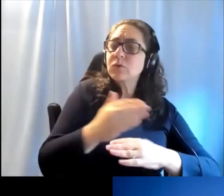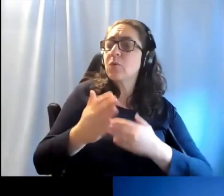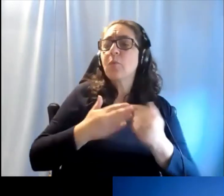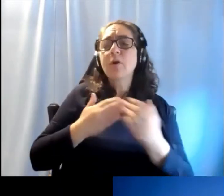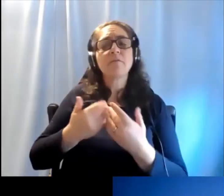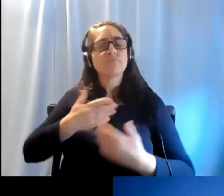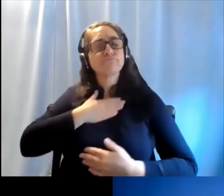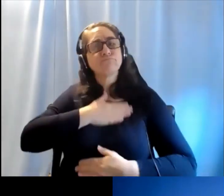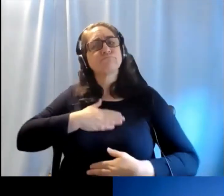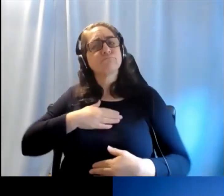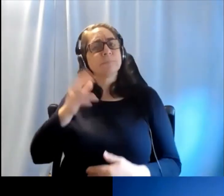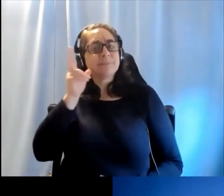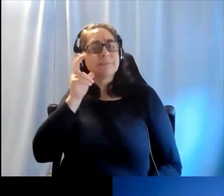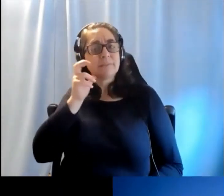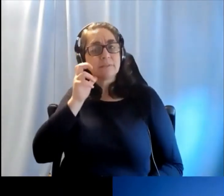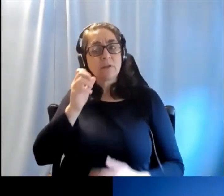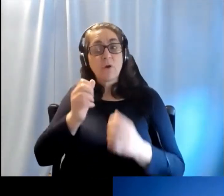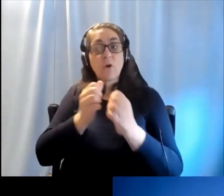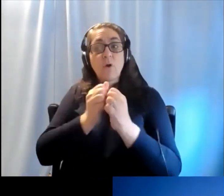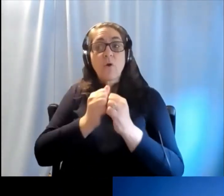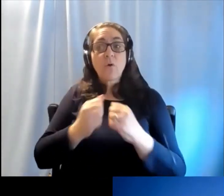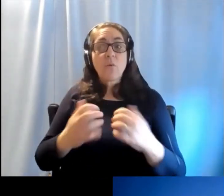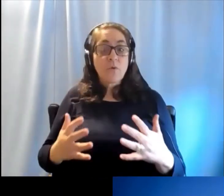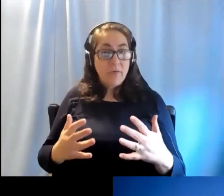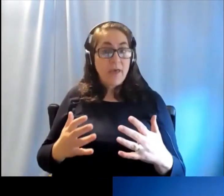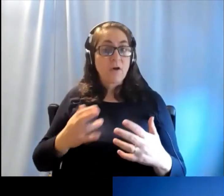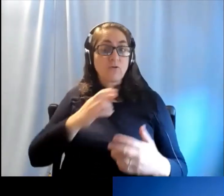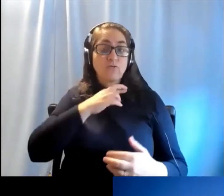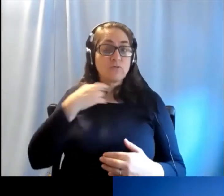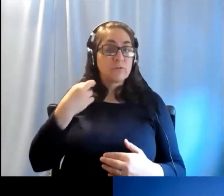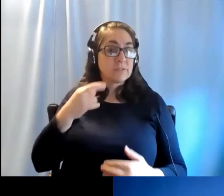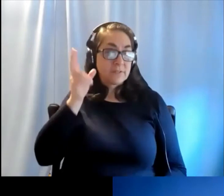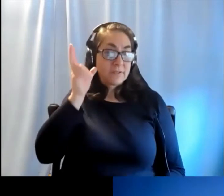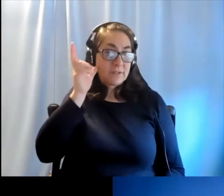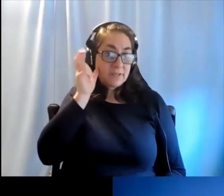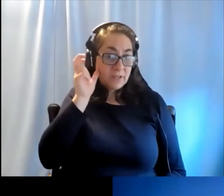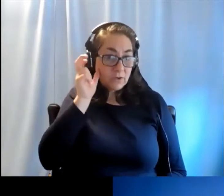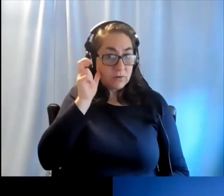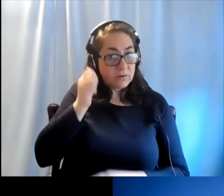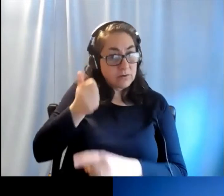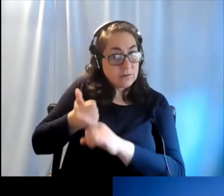audio visual they enjoy listening to but without putting their hearing at risk.